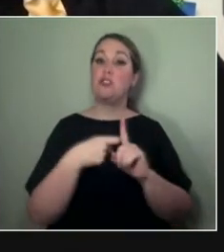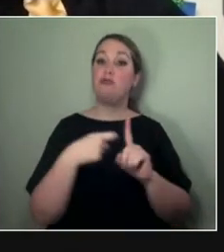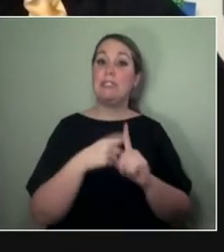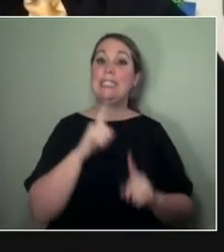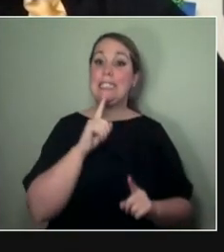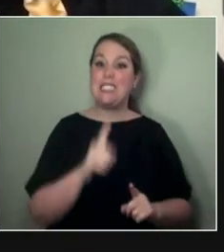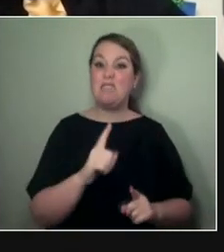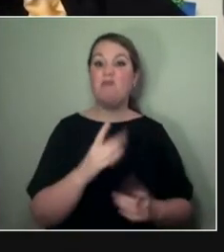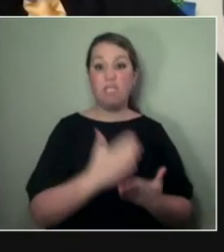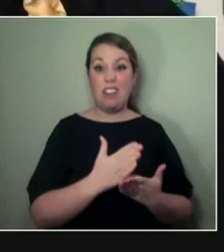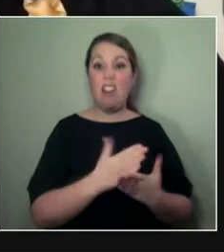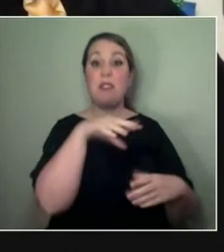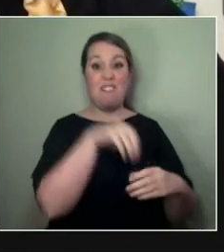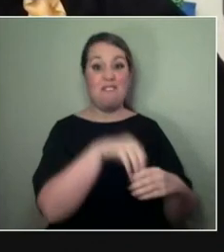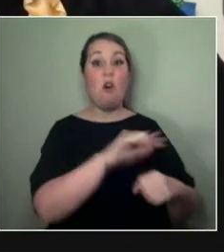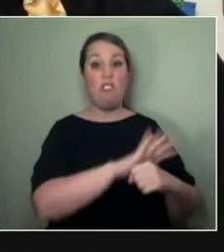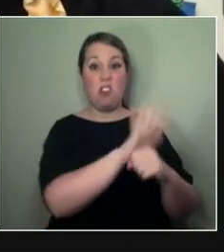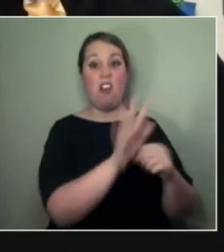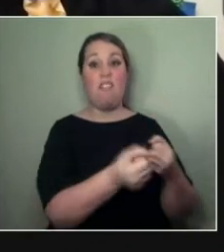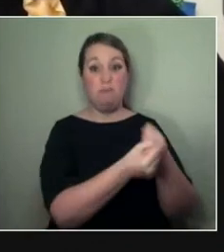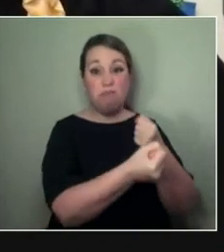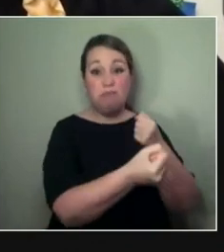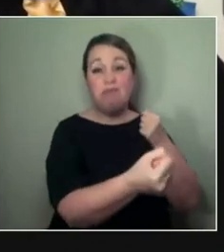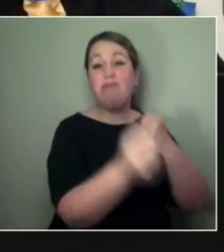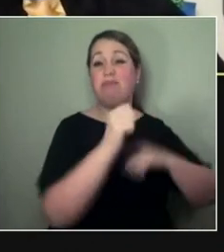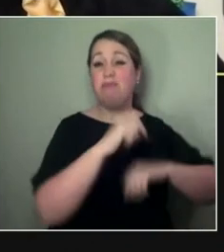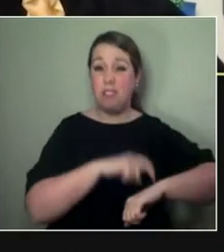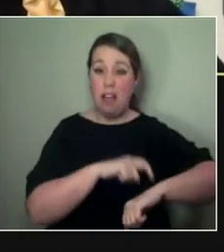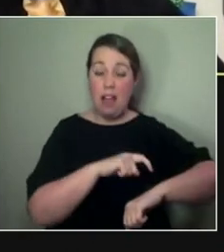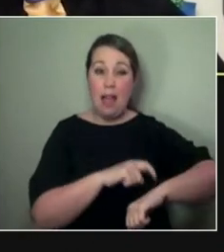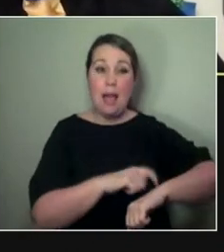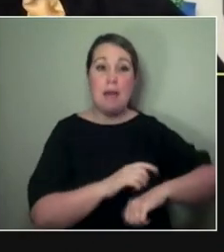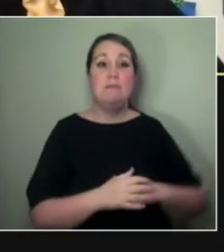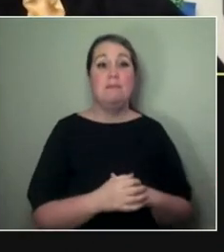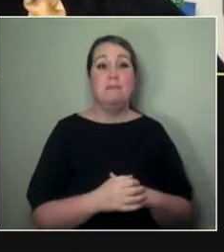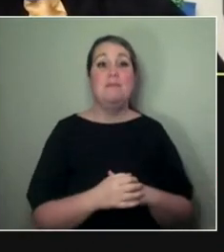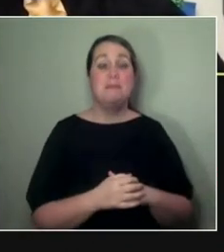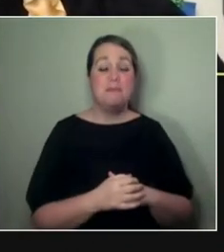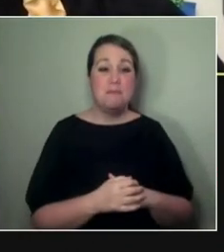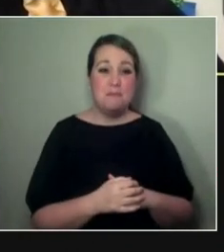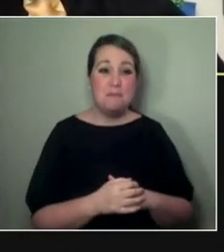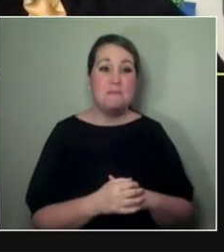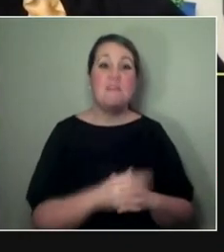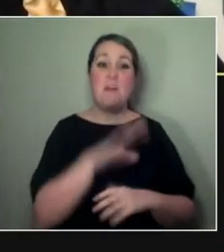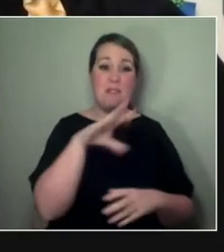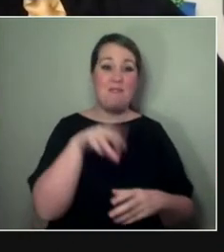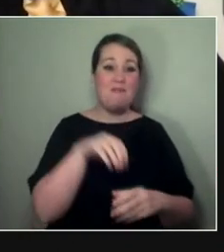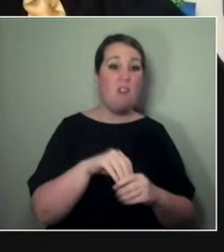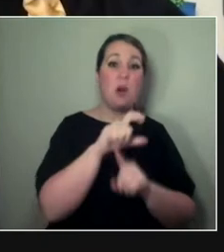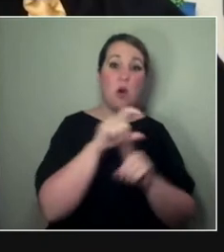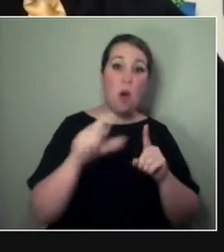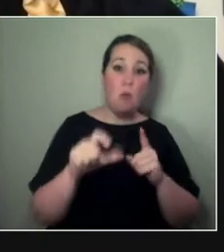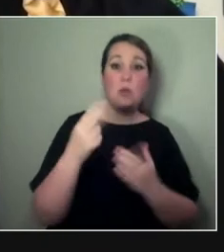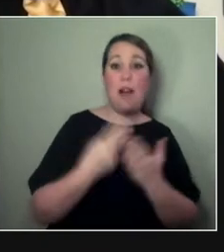and as someone who has not been there but has met a lot of artists and cultural workers from there,